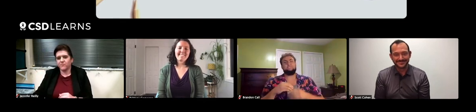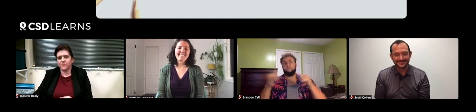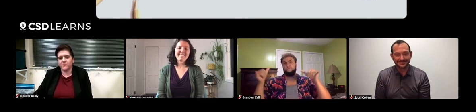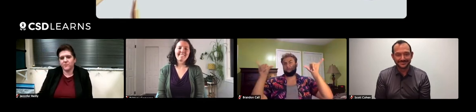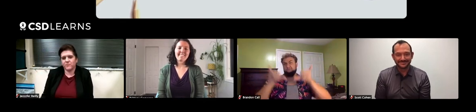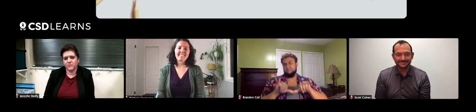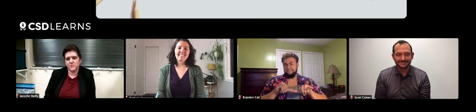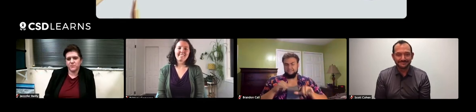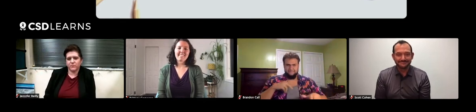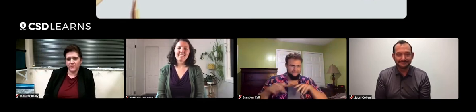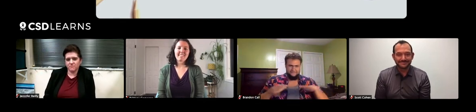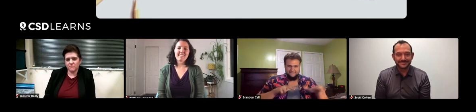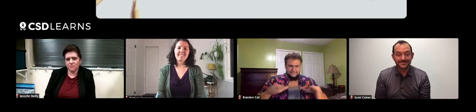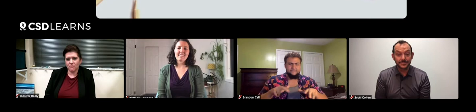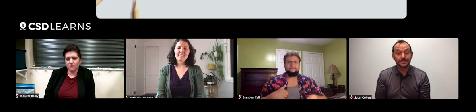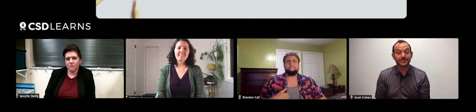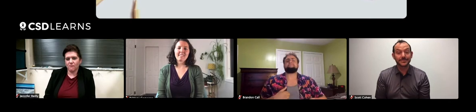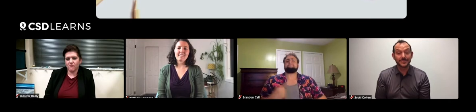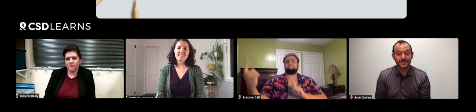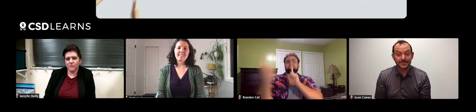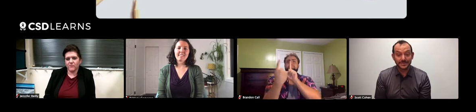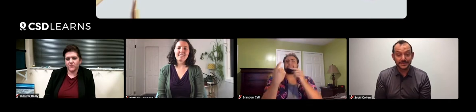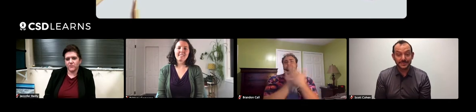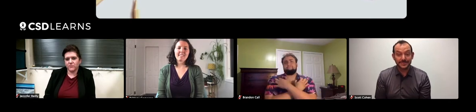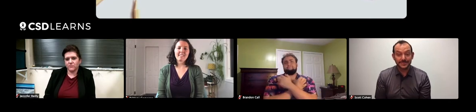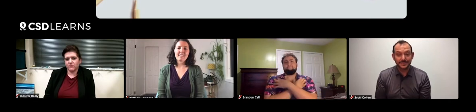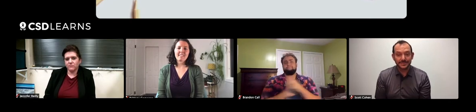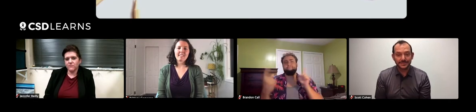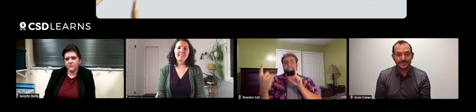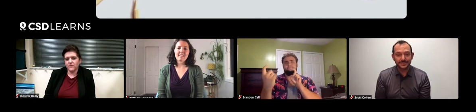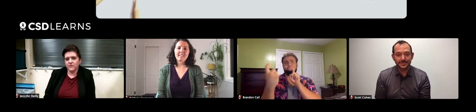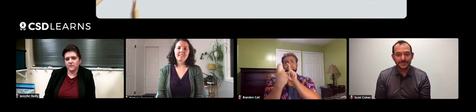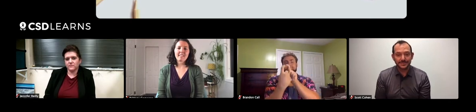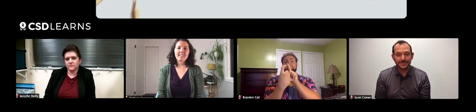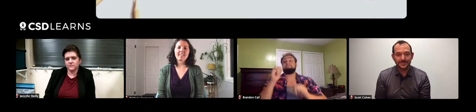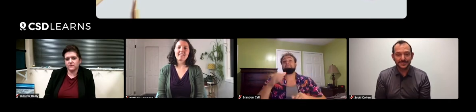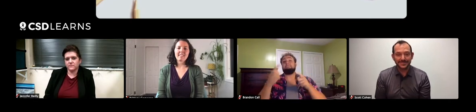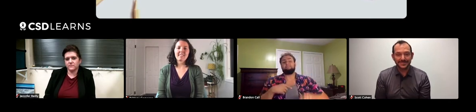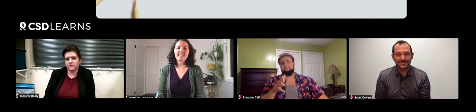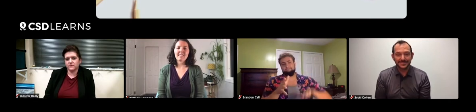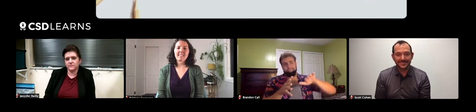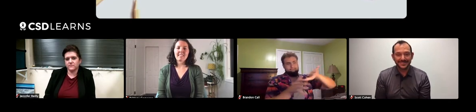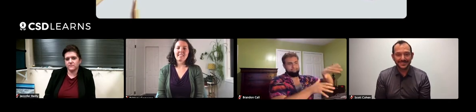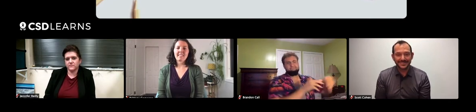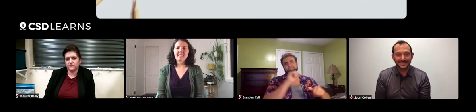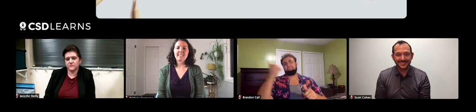One time I was in Yosemite and I confronted a bear. But I won't mention that story right now,